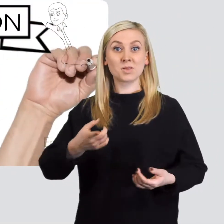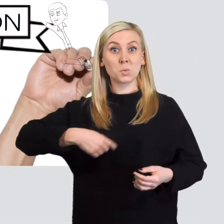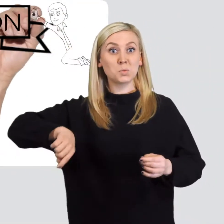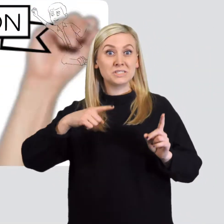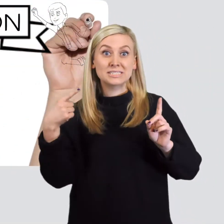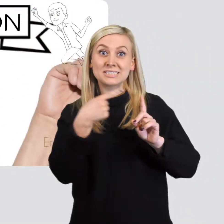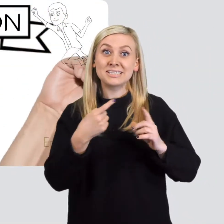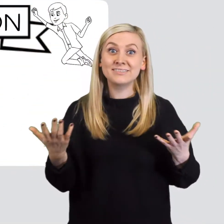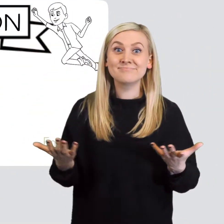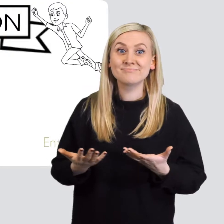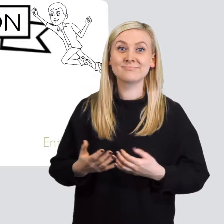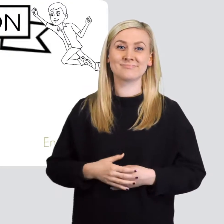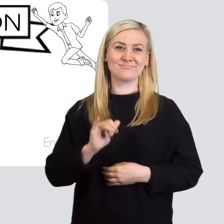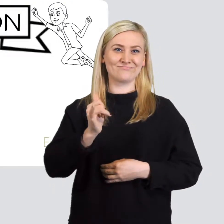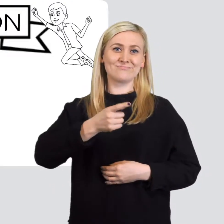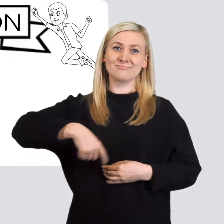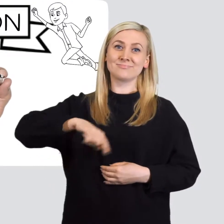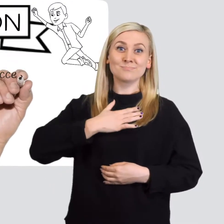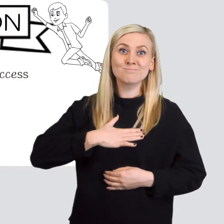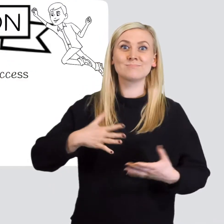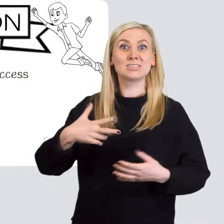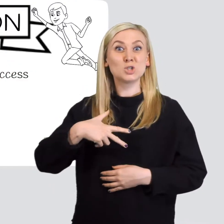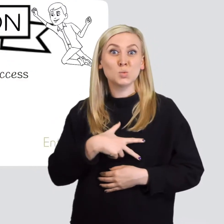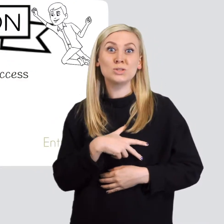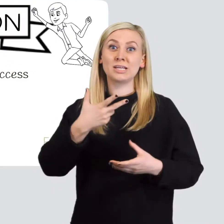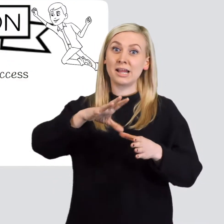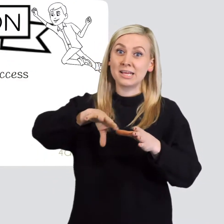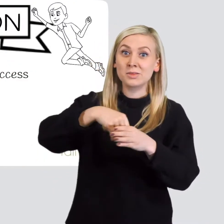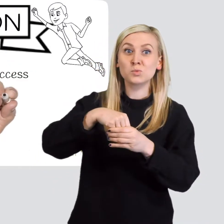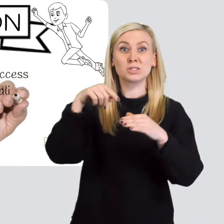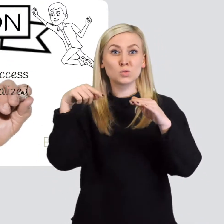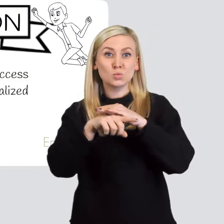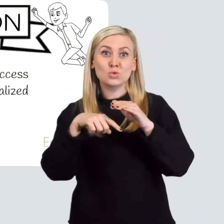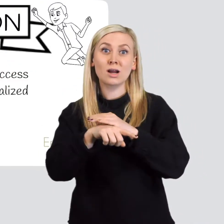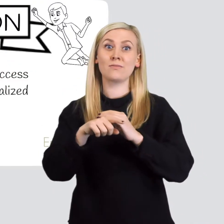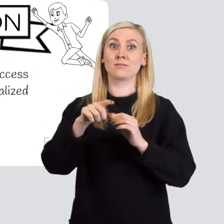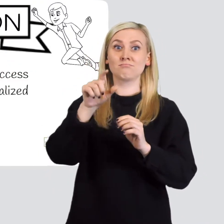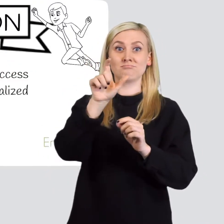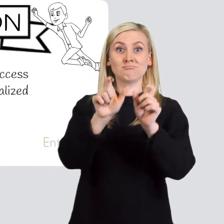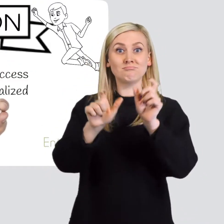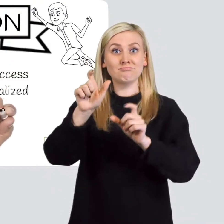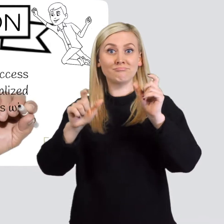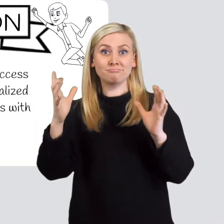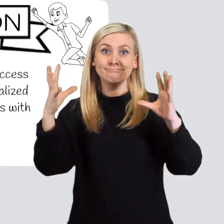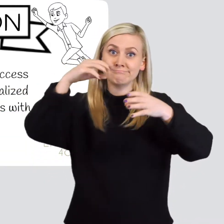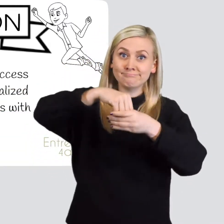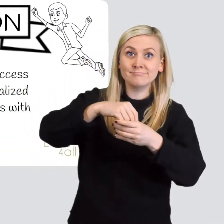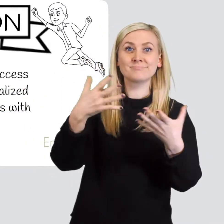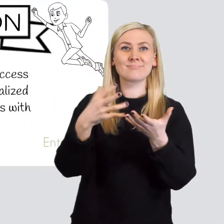OUR MISSION To ensure social inclusion, access and participation